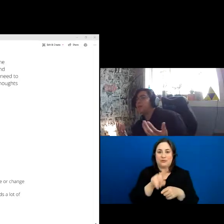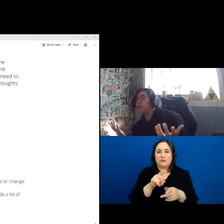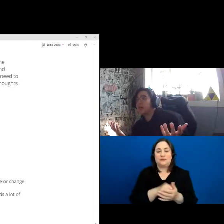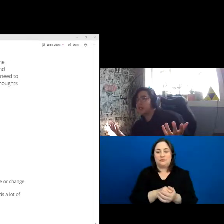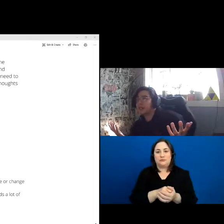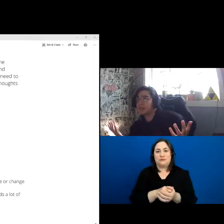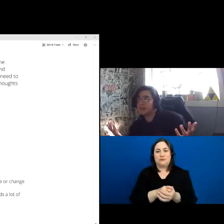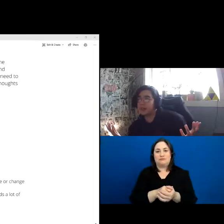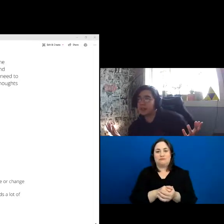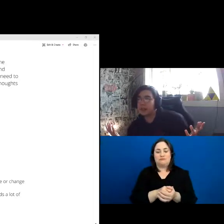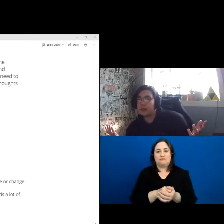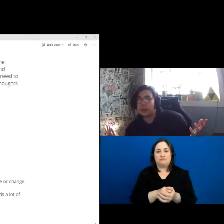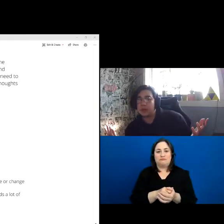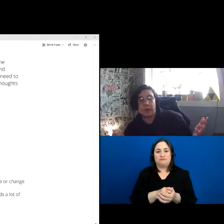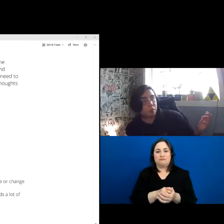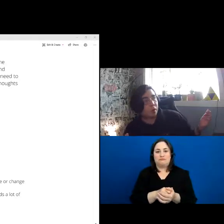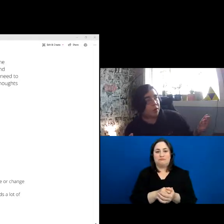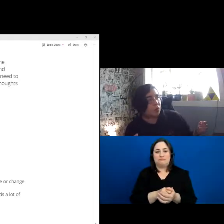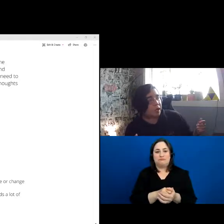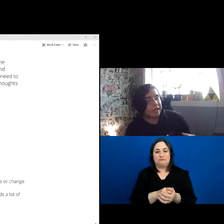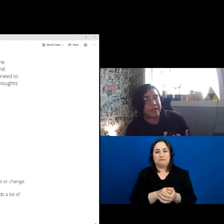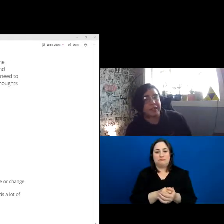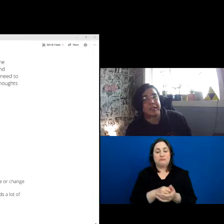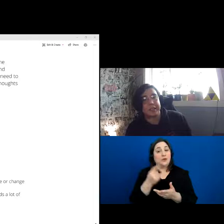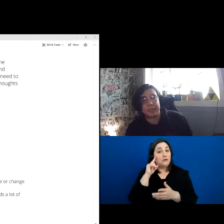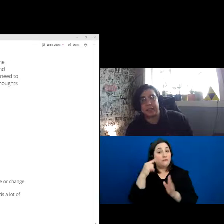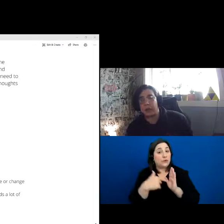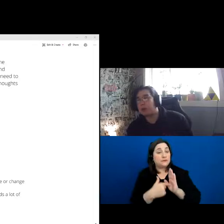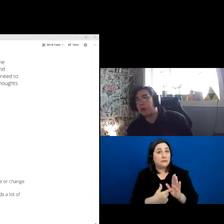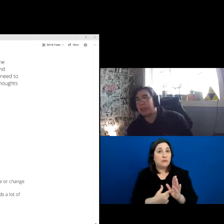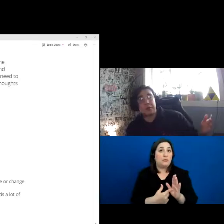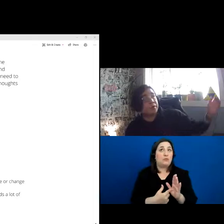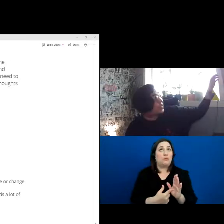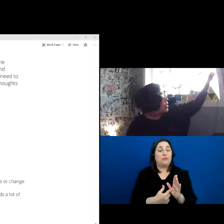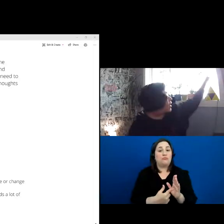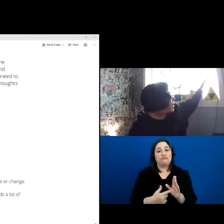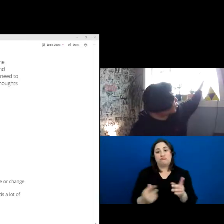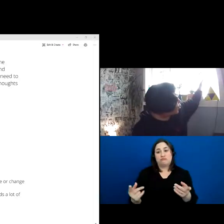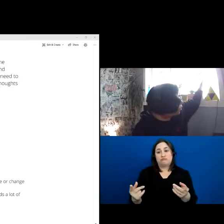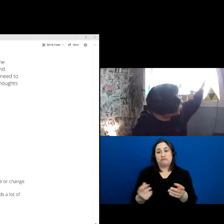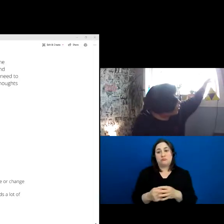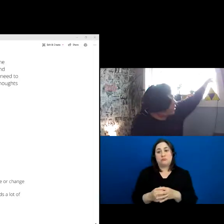for instance, what would I like to see, or what would you like to see in your community,